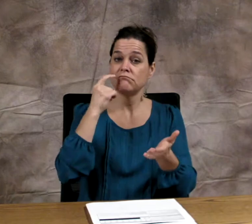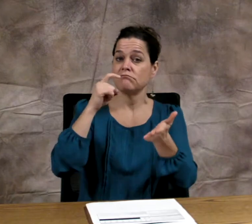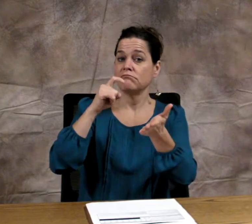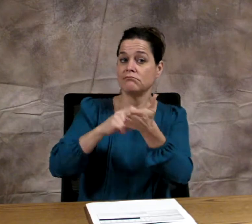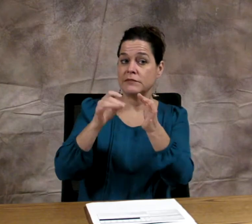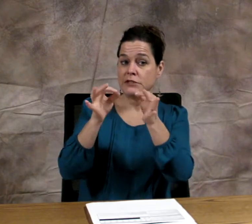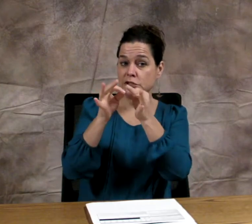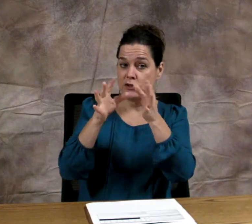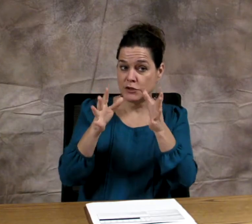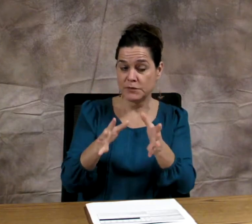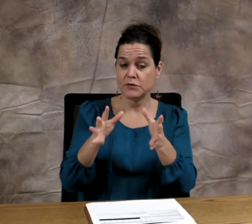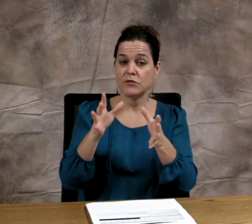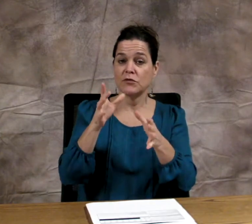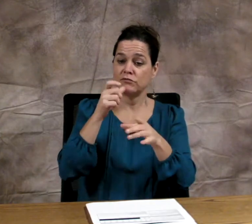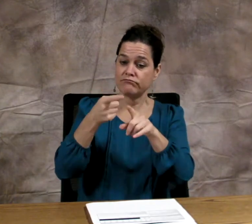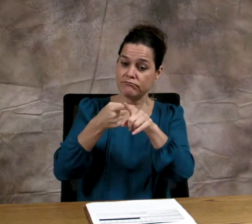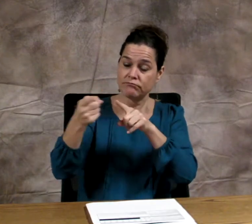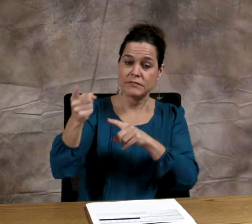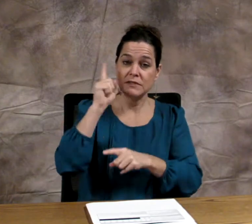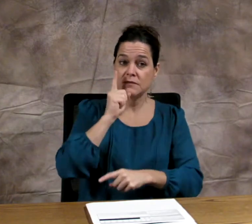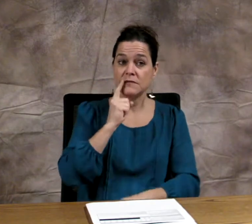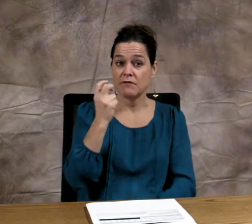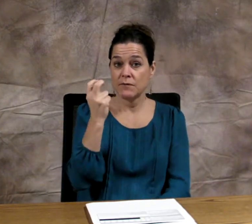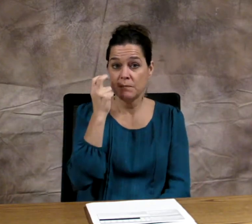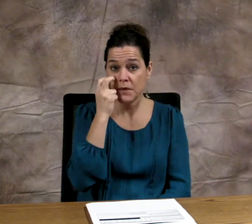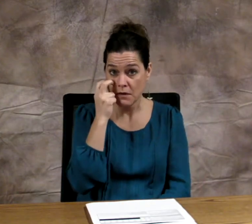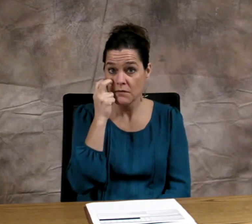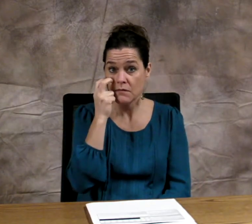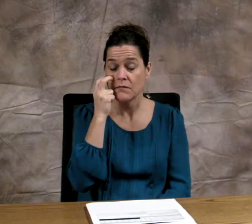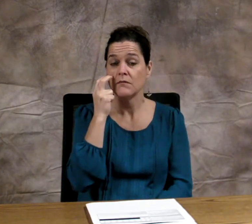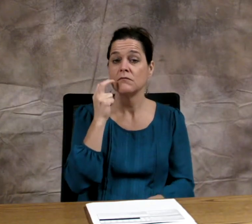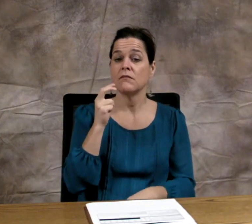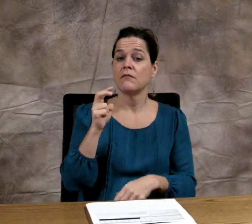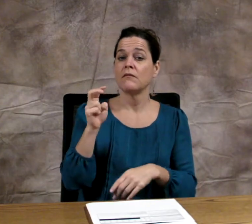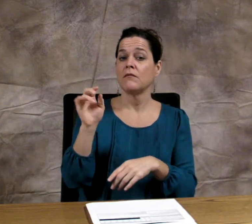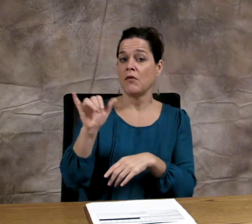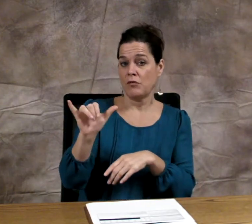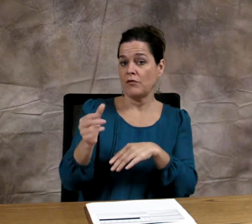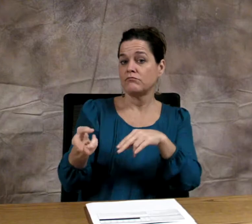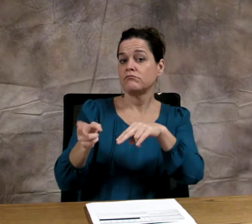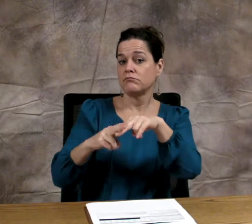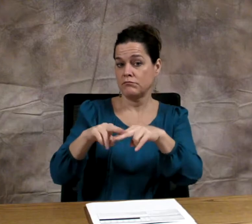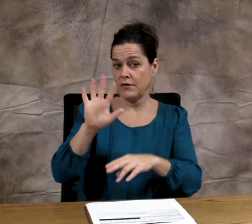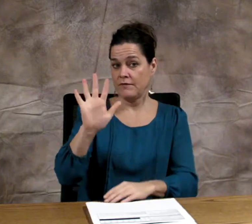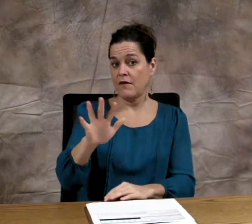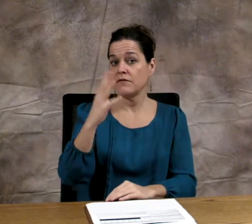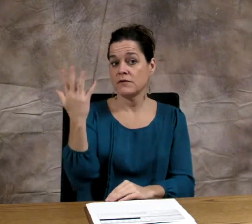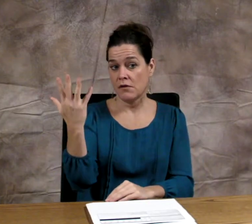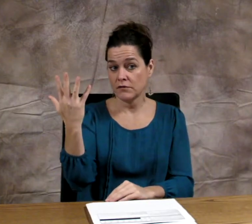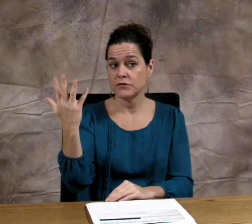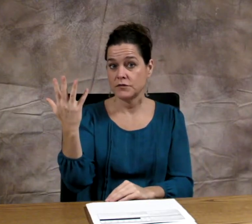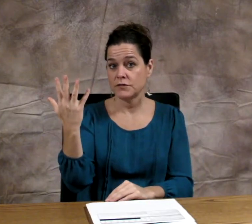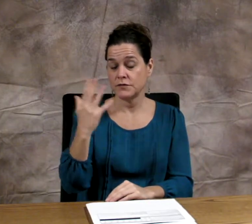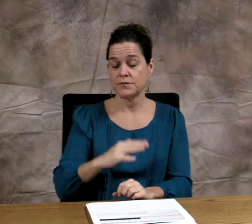Also, the proposed rate structure recognizes Deaf-Blind interpreters with a five dollar